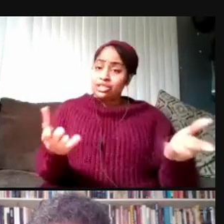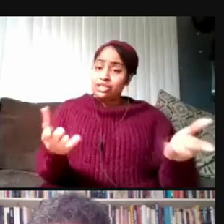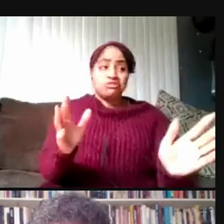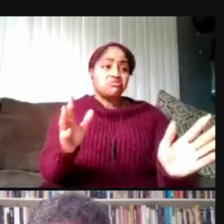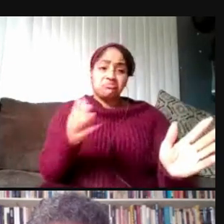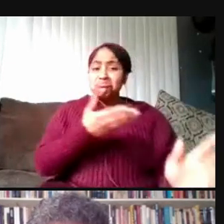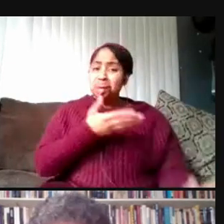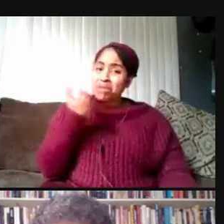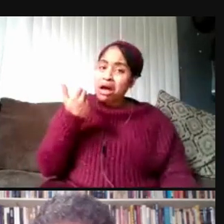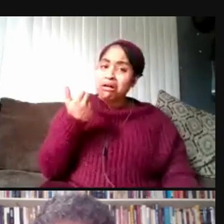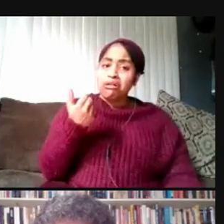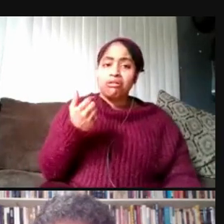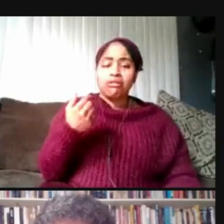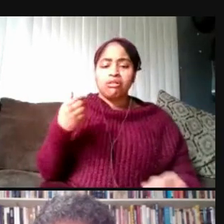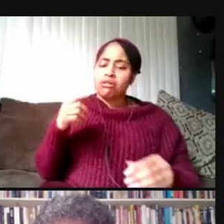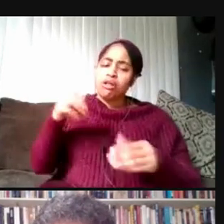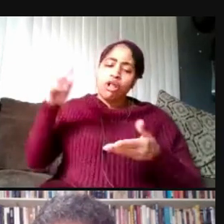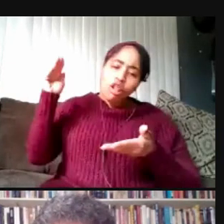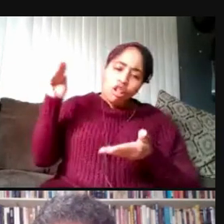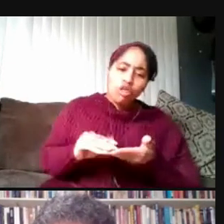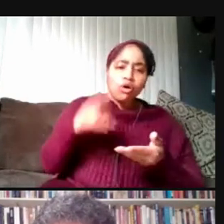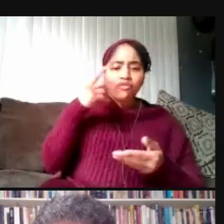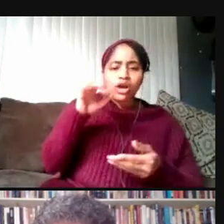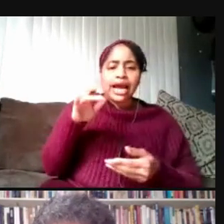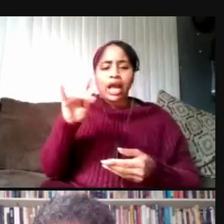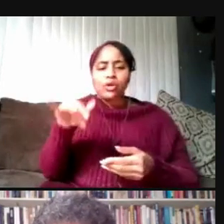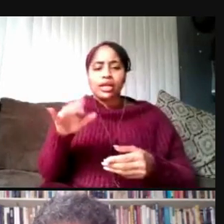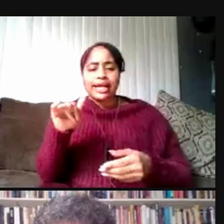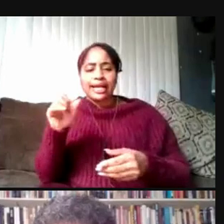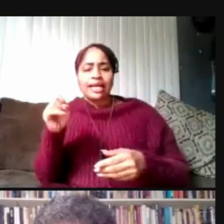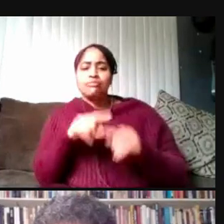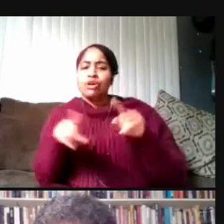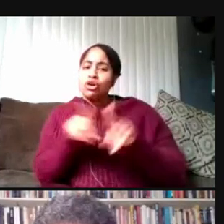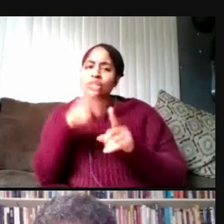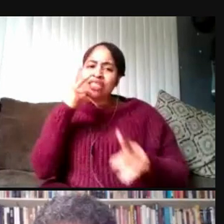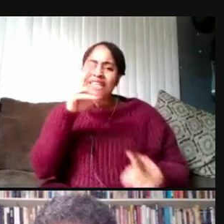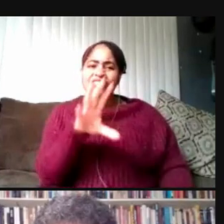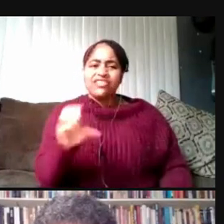We're lower as a portion of county cases, we are still seeing 50 to 60 new cases a week.